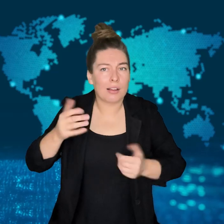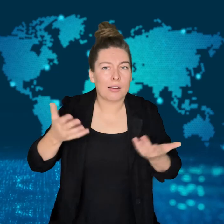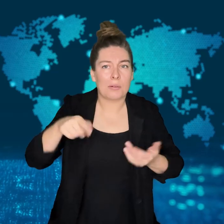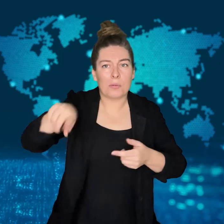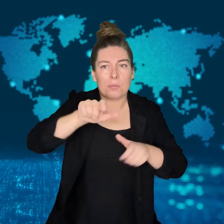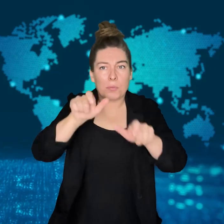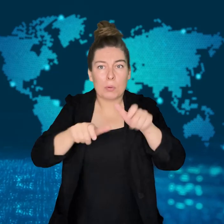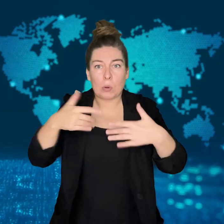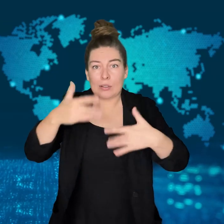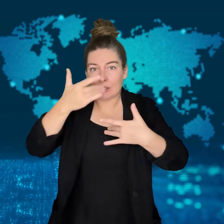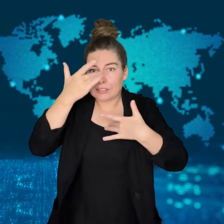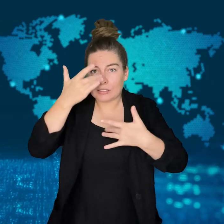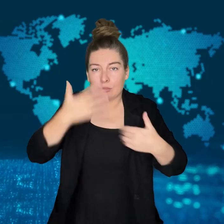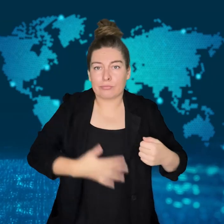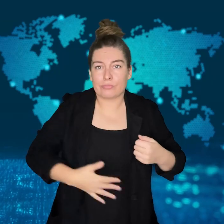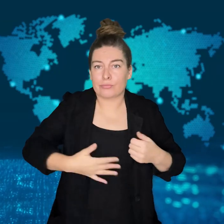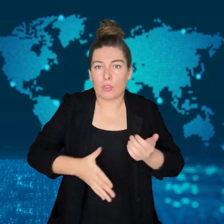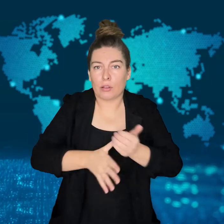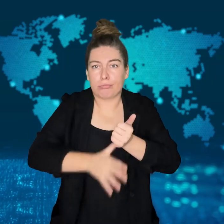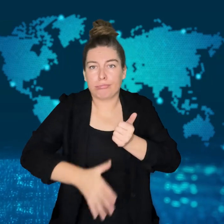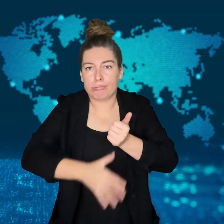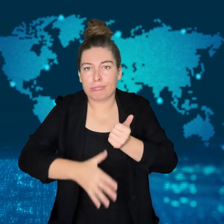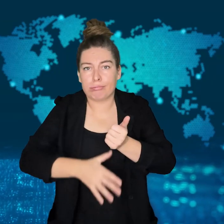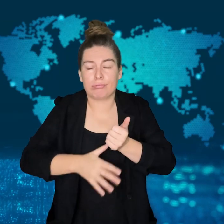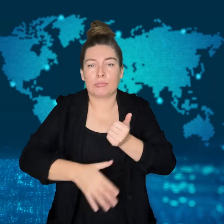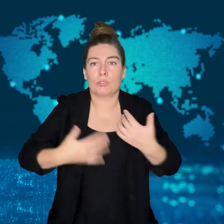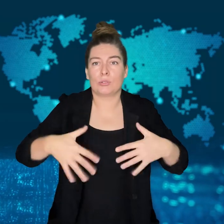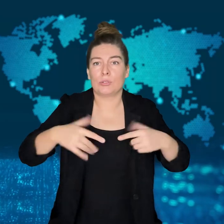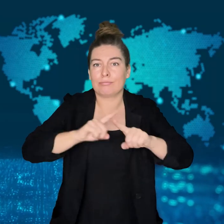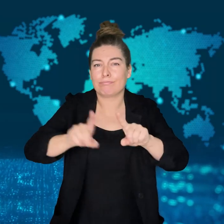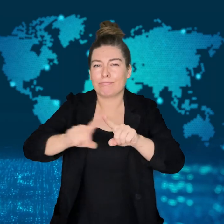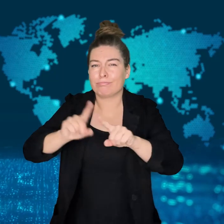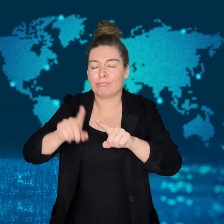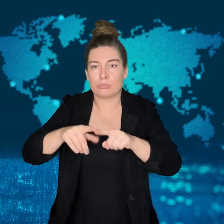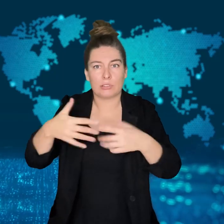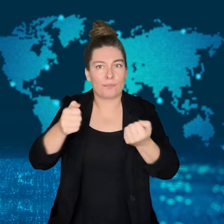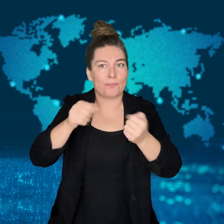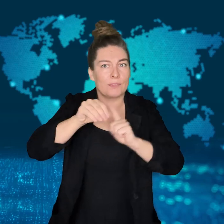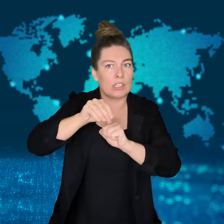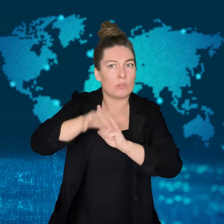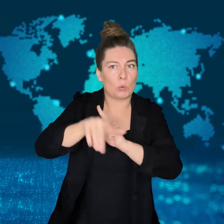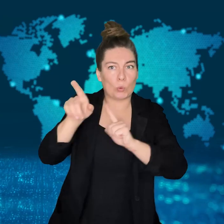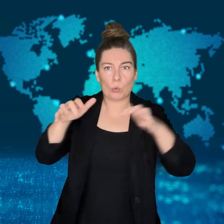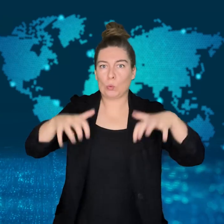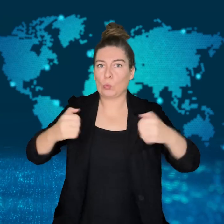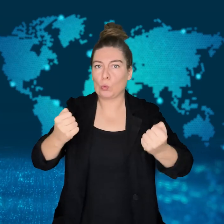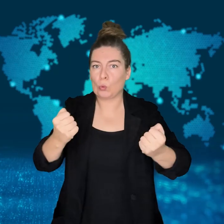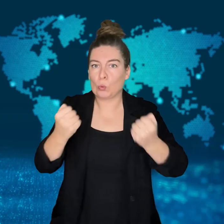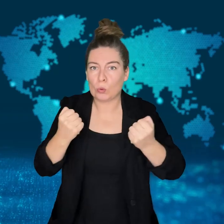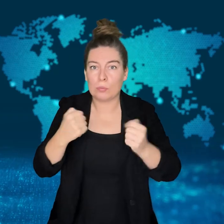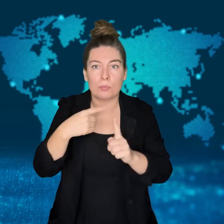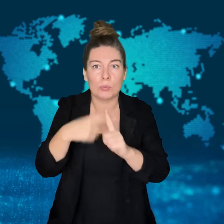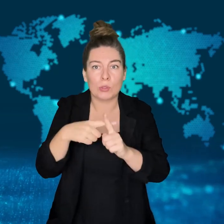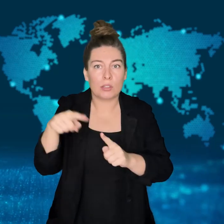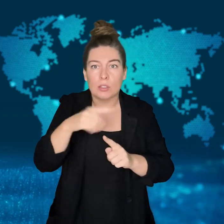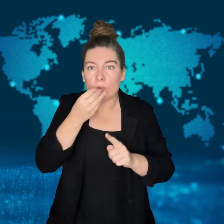The heavy rains then cause landslides.